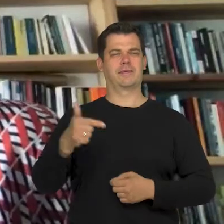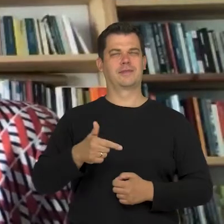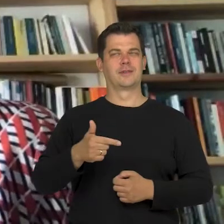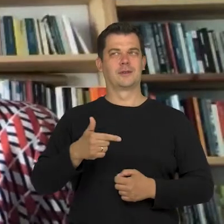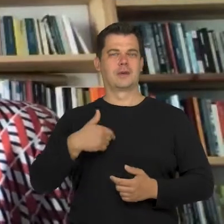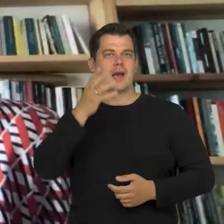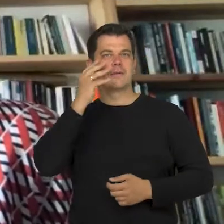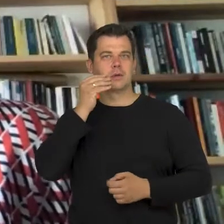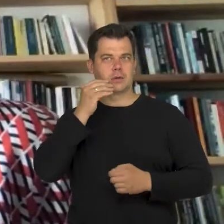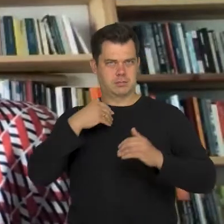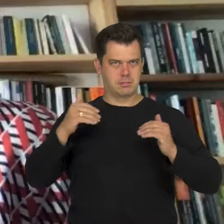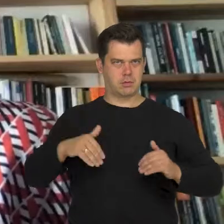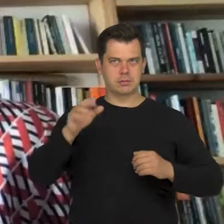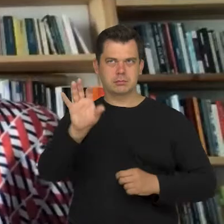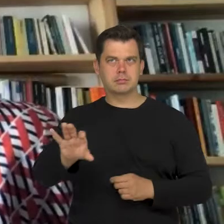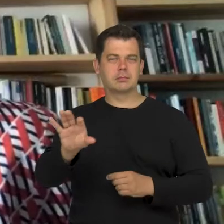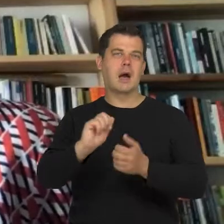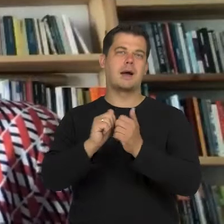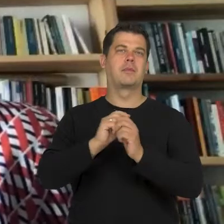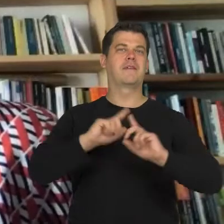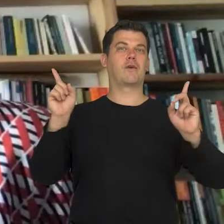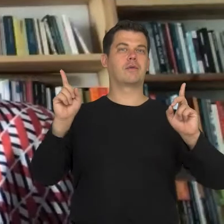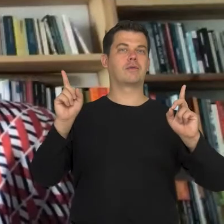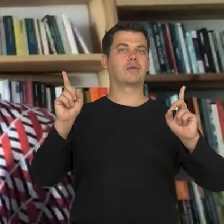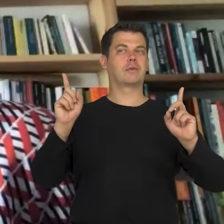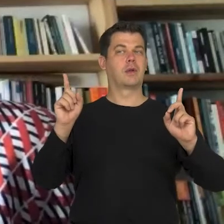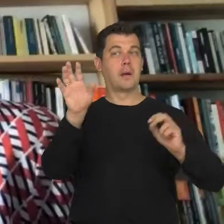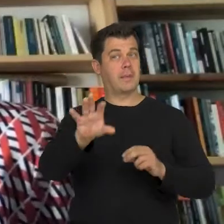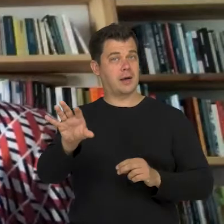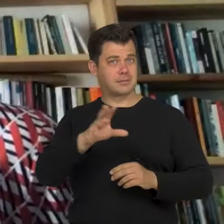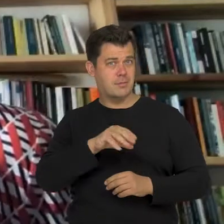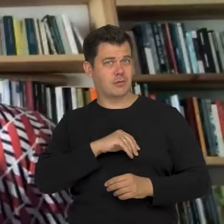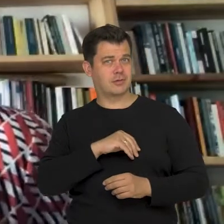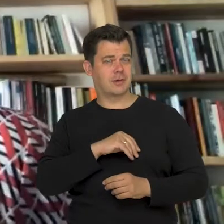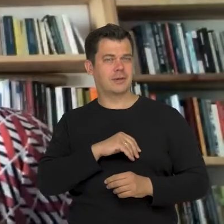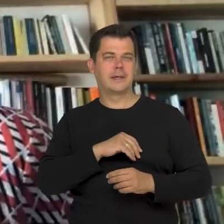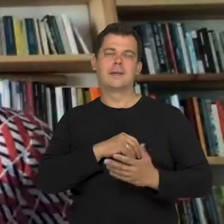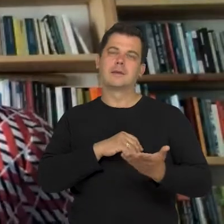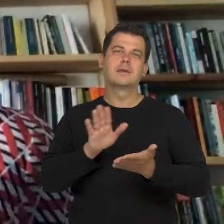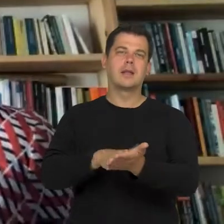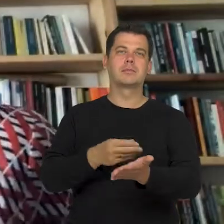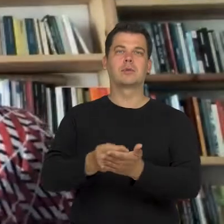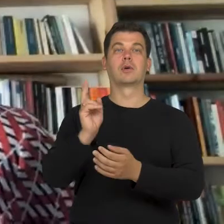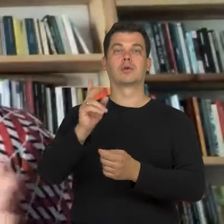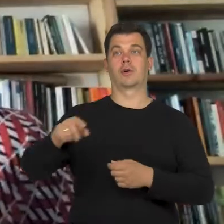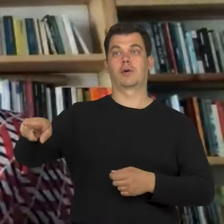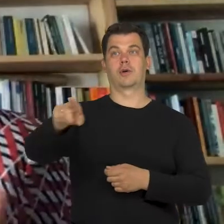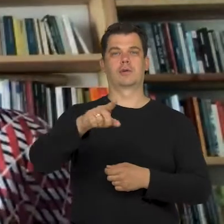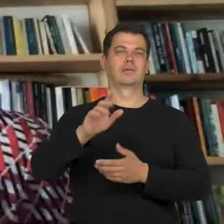the way they should look or what they should do if e.g. they see a person with a deformed body.